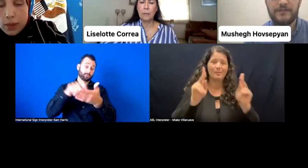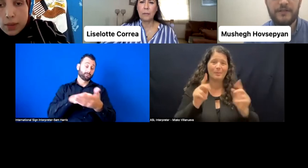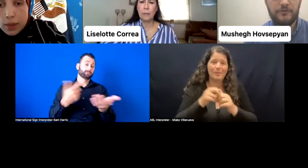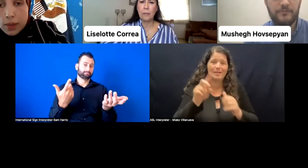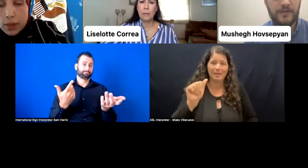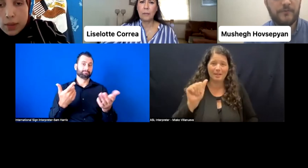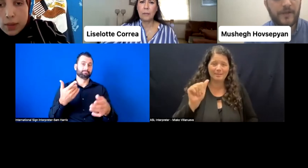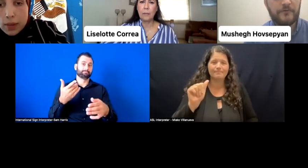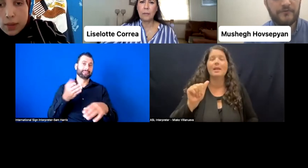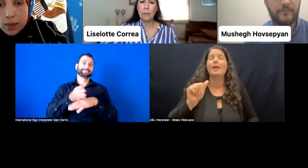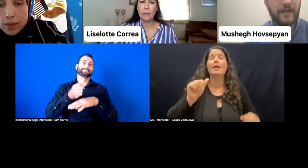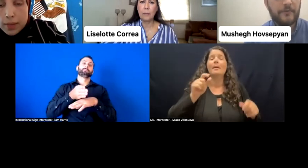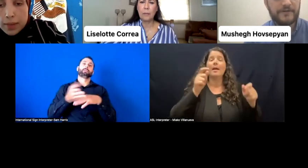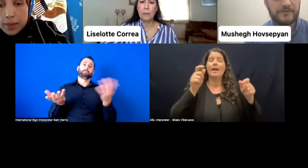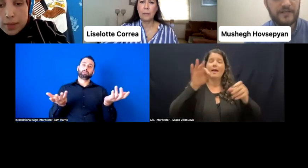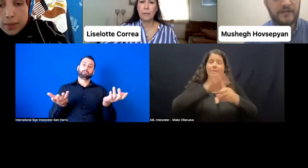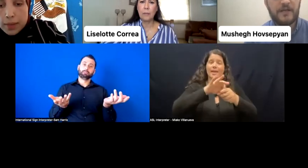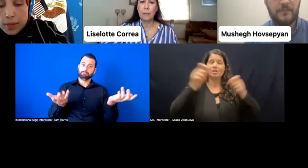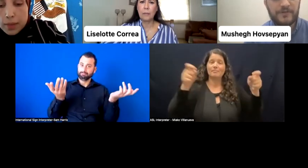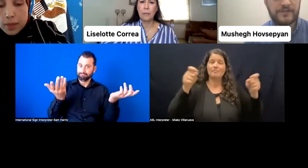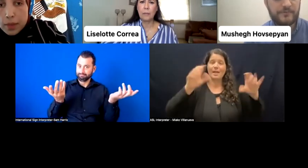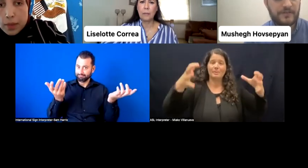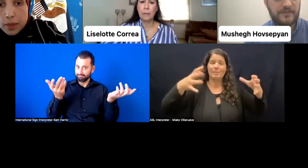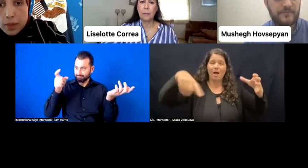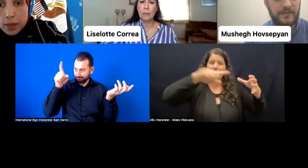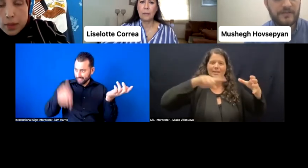need to be aware of the barriers that persons with disabilities